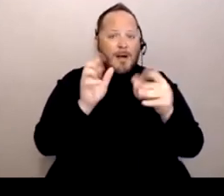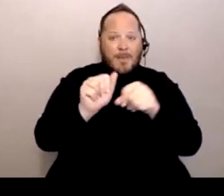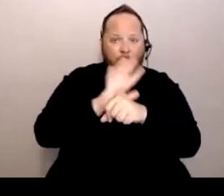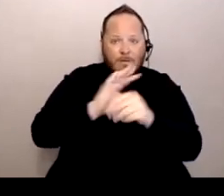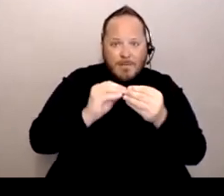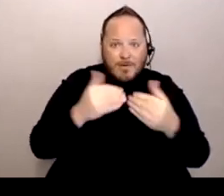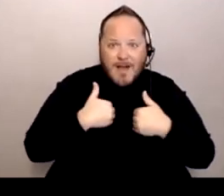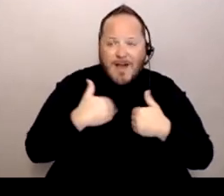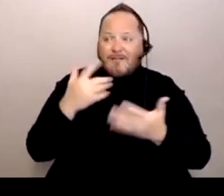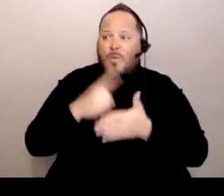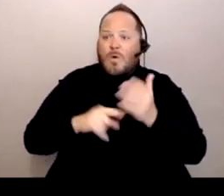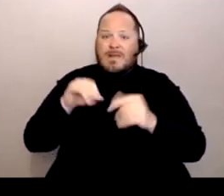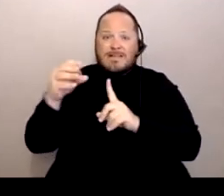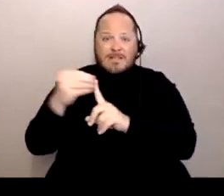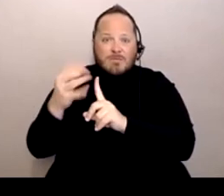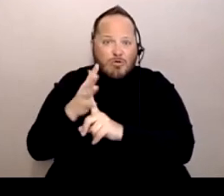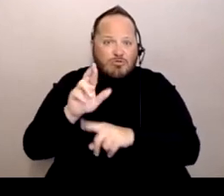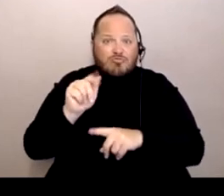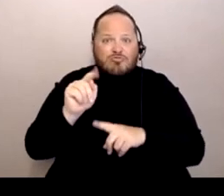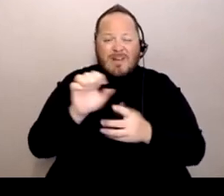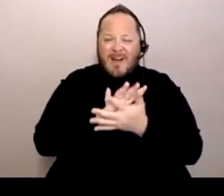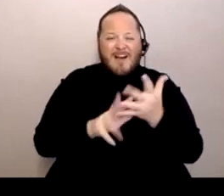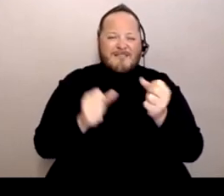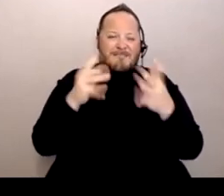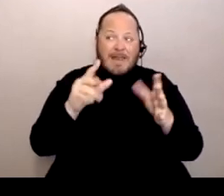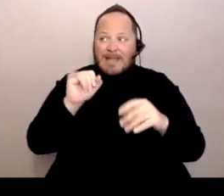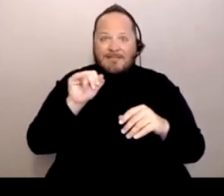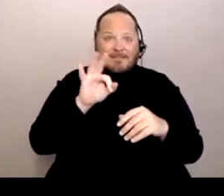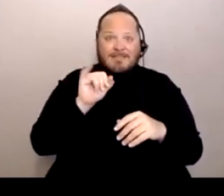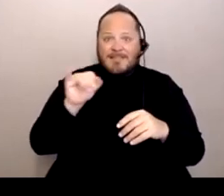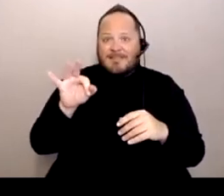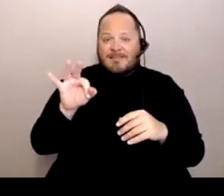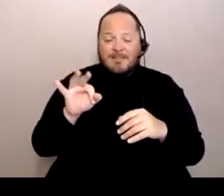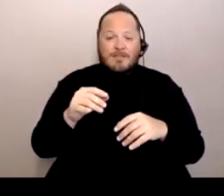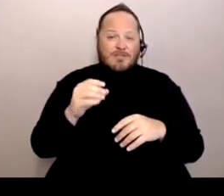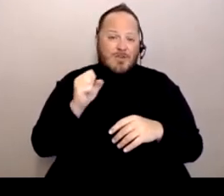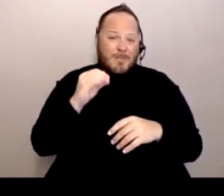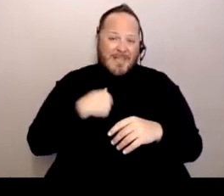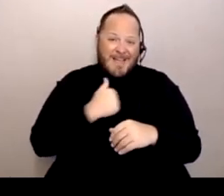I mean, there's so many things. So I apologize that I can't give